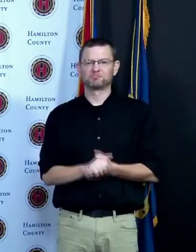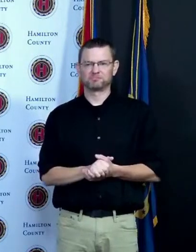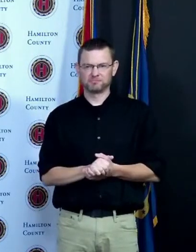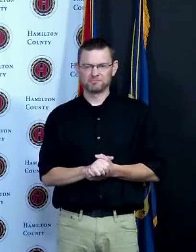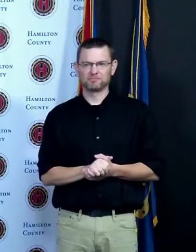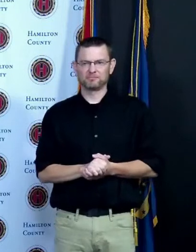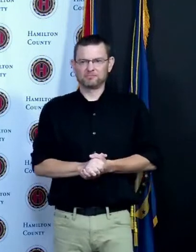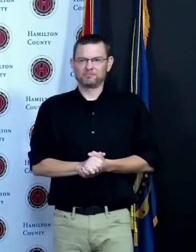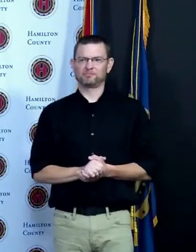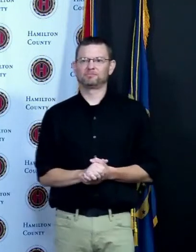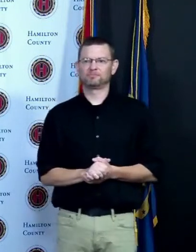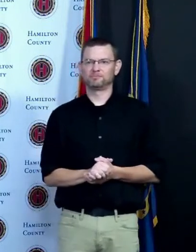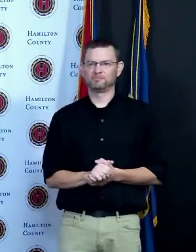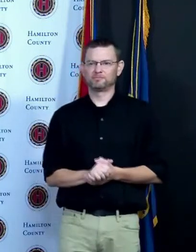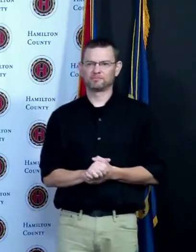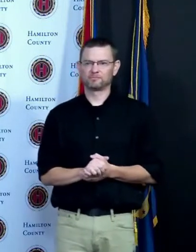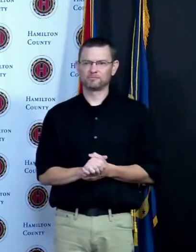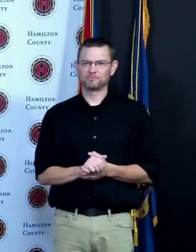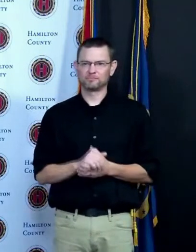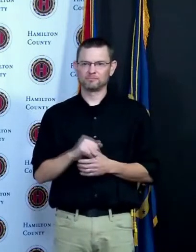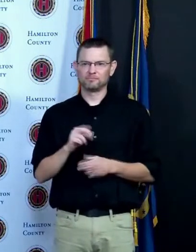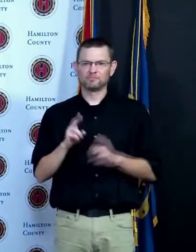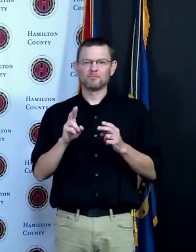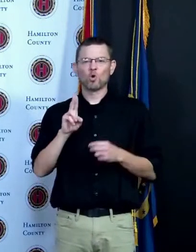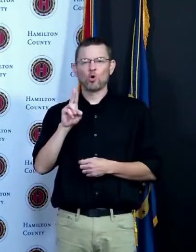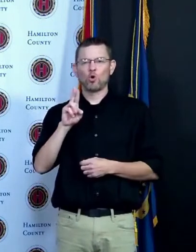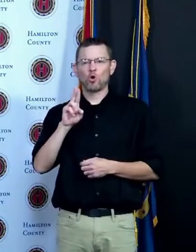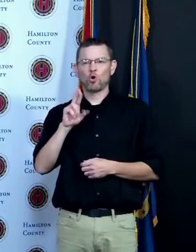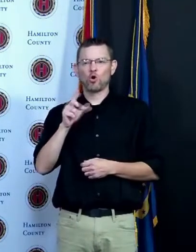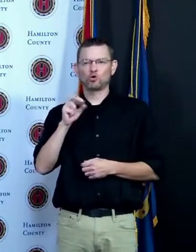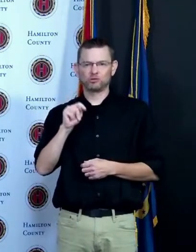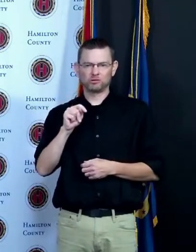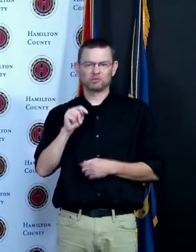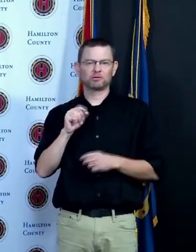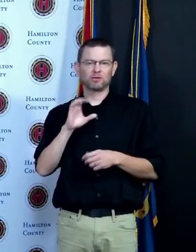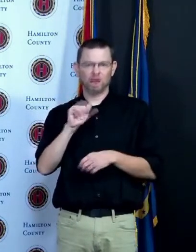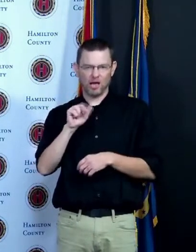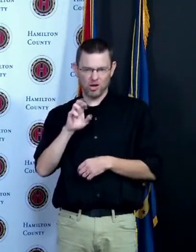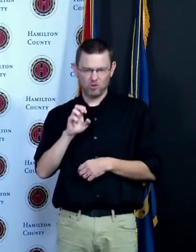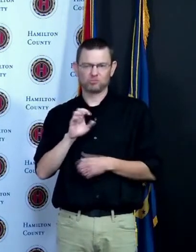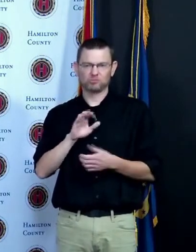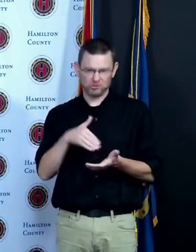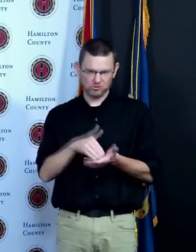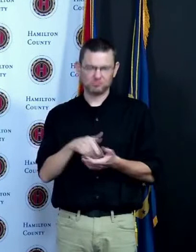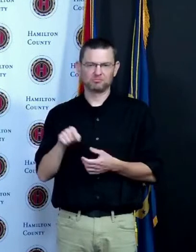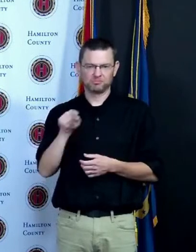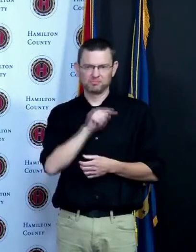they're down at Findlay Market they're at a Presbyterian church in Winton Terrace